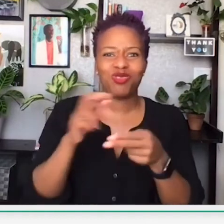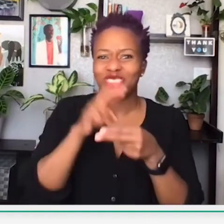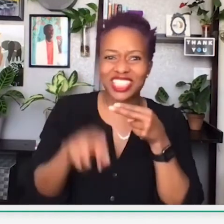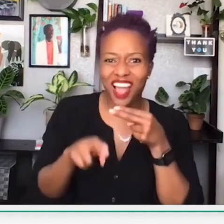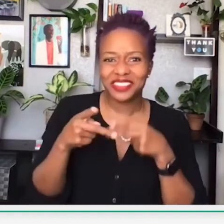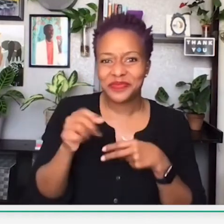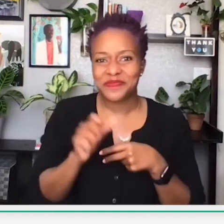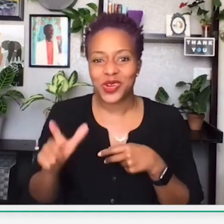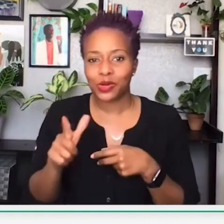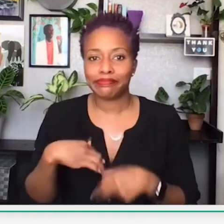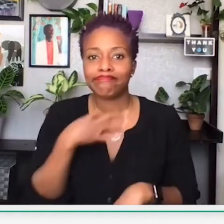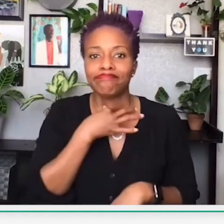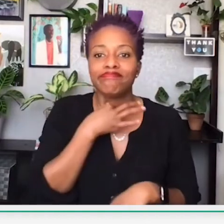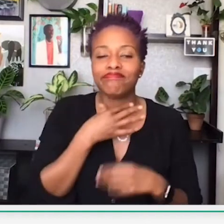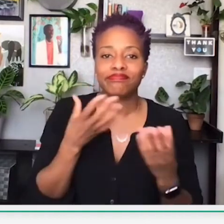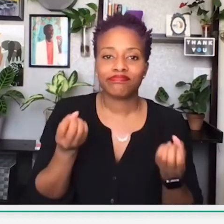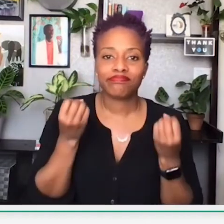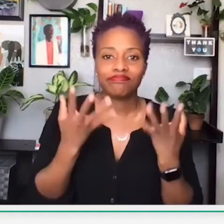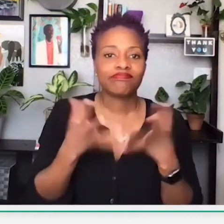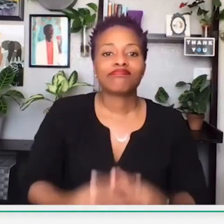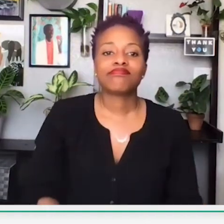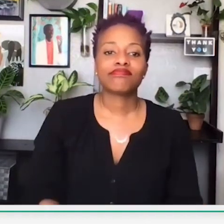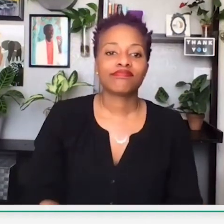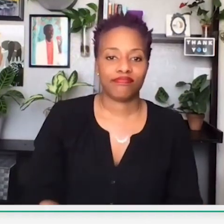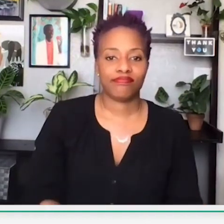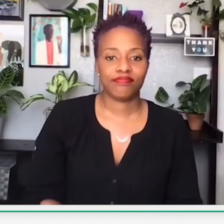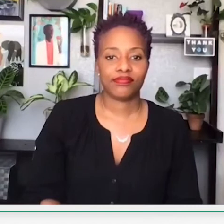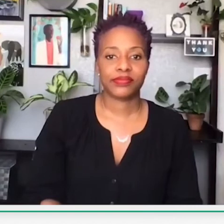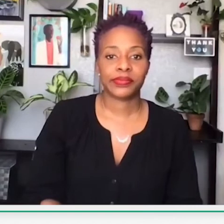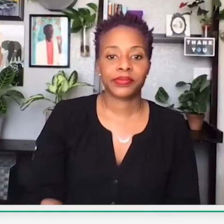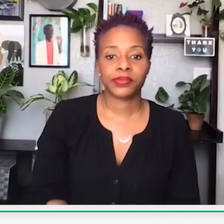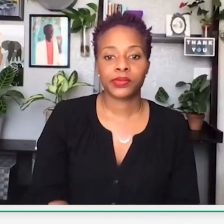Okay. I am curious to see the results of the